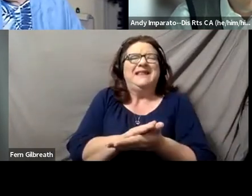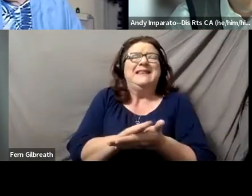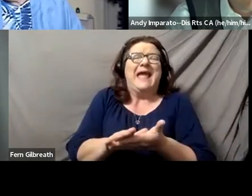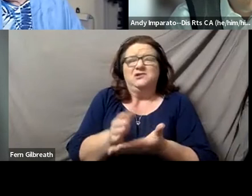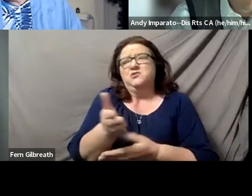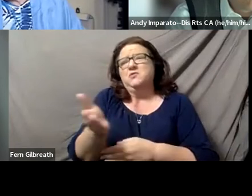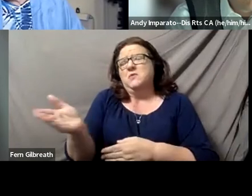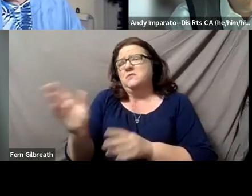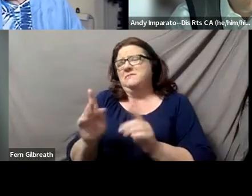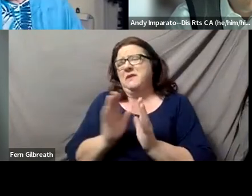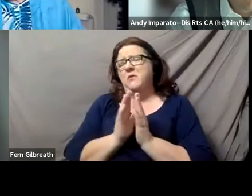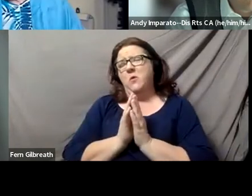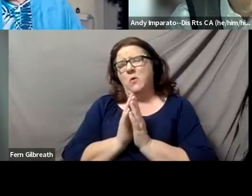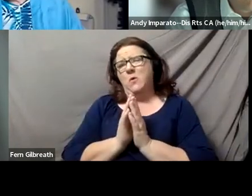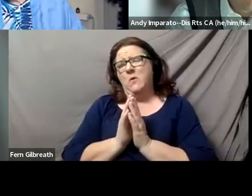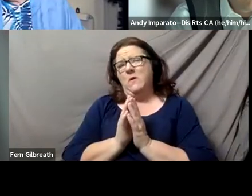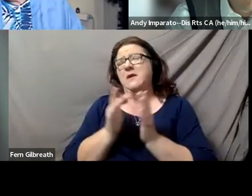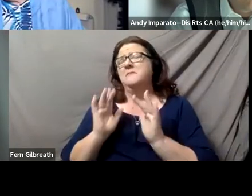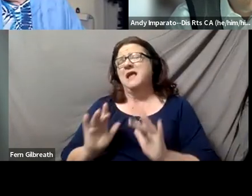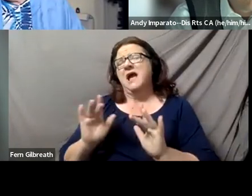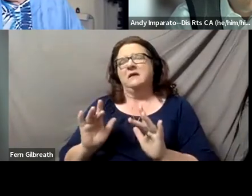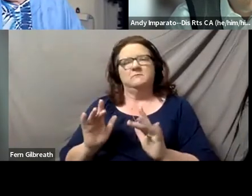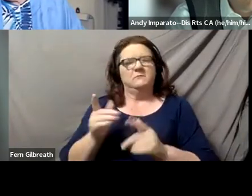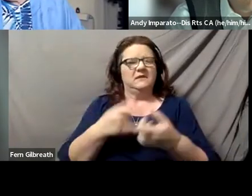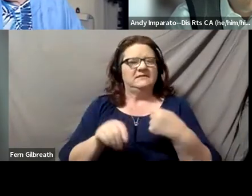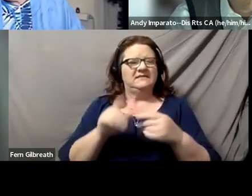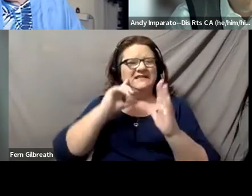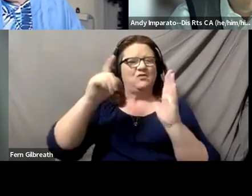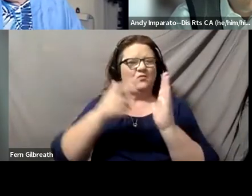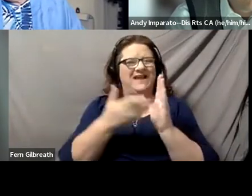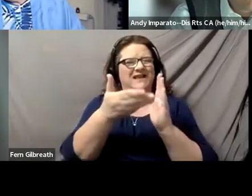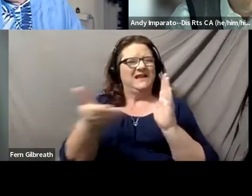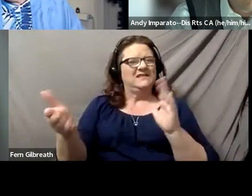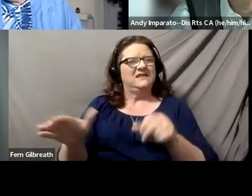and being kind as opposed to recognizing their full humanity